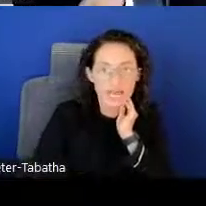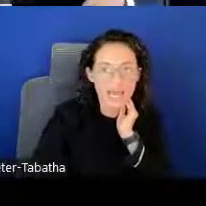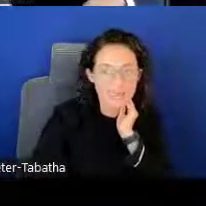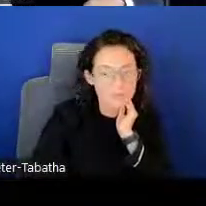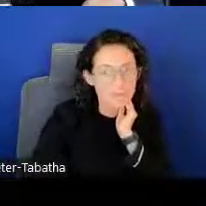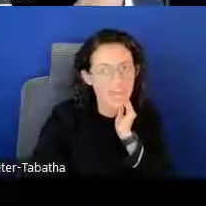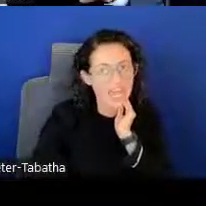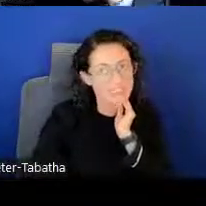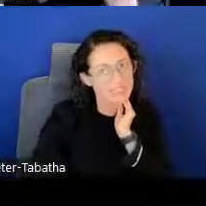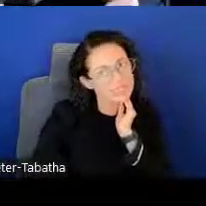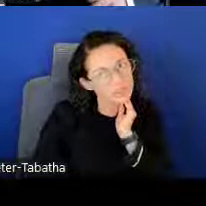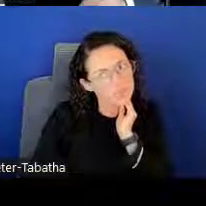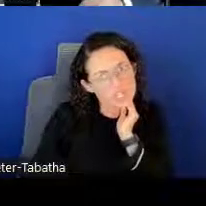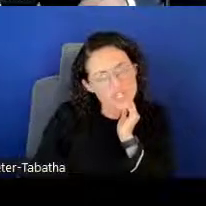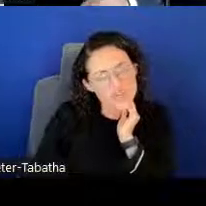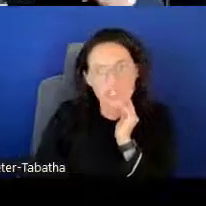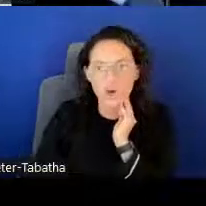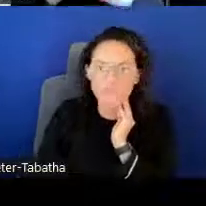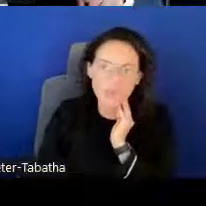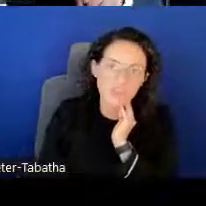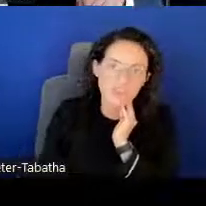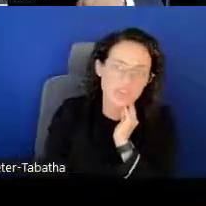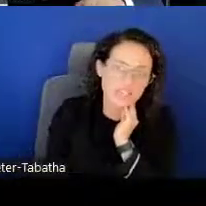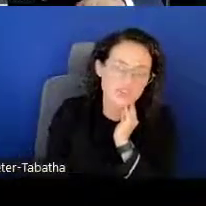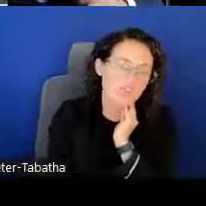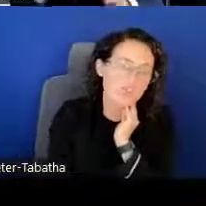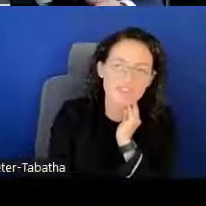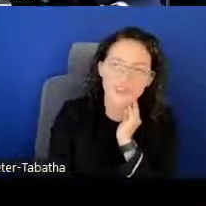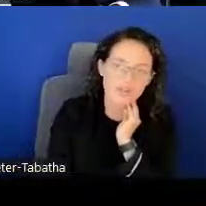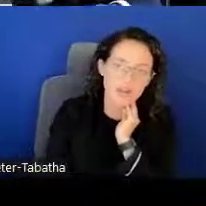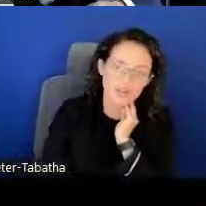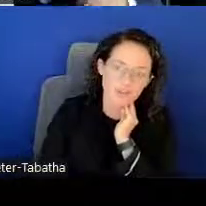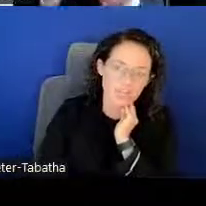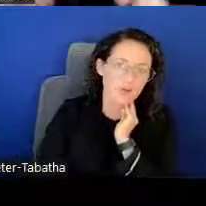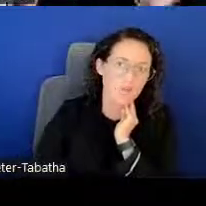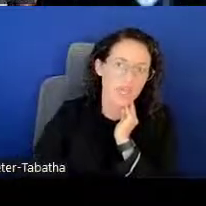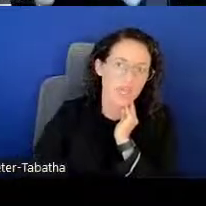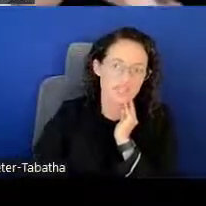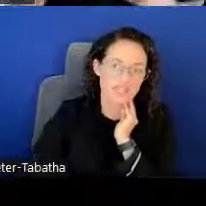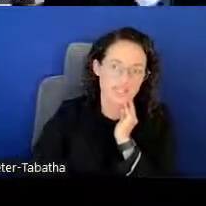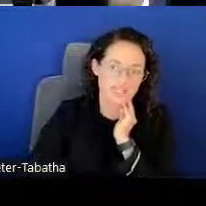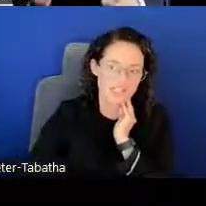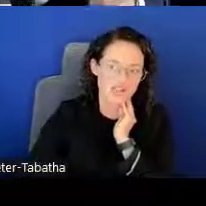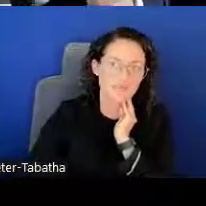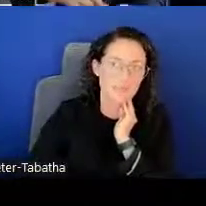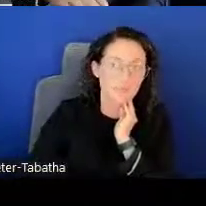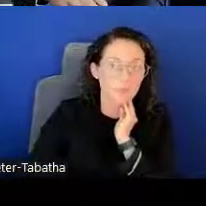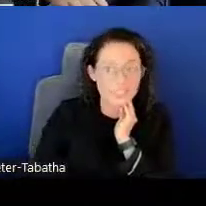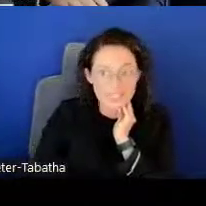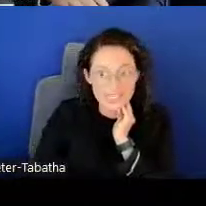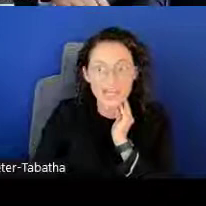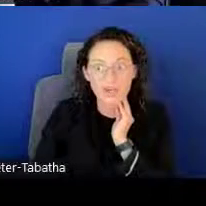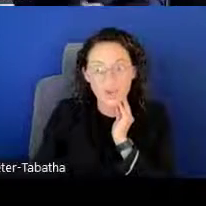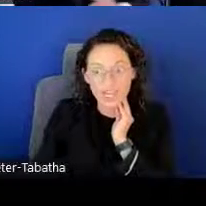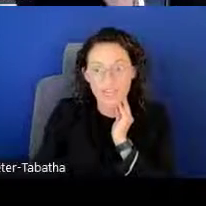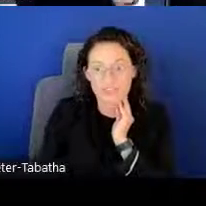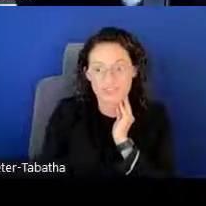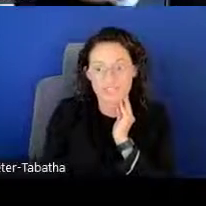and ask them if they had technical issues, and often we get the answer that they feel they're not ready, and they'll wait until next year. We see that quite often.